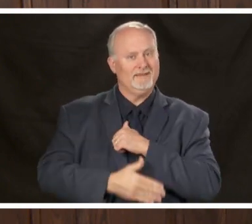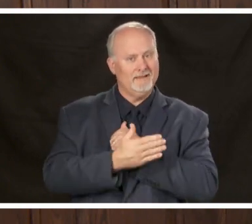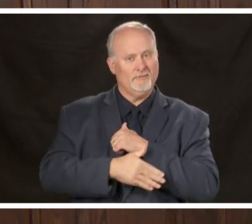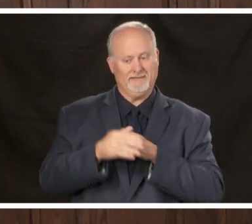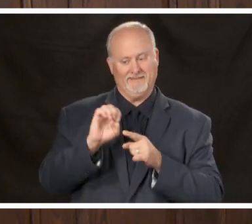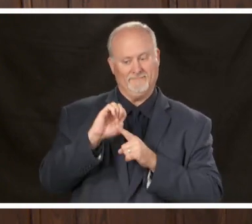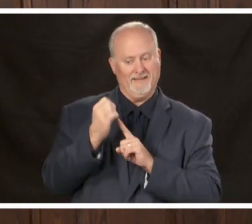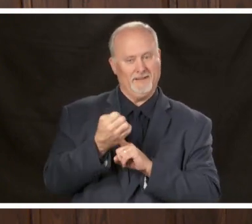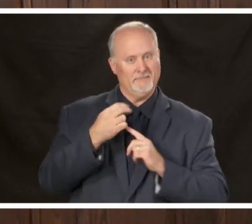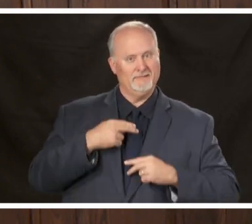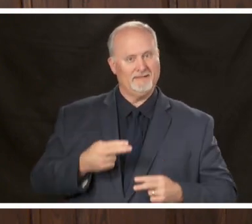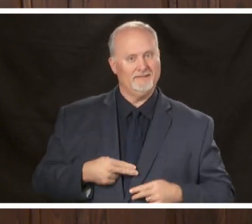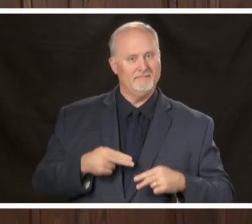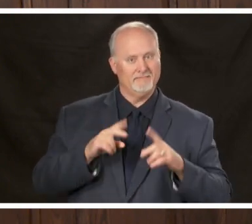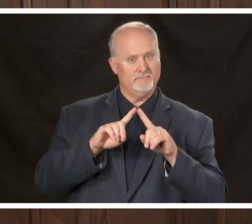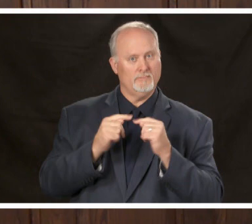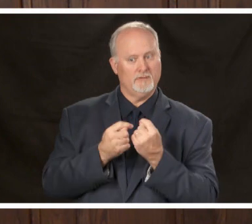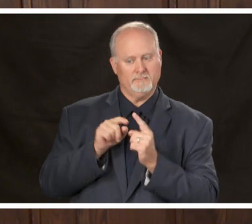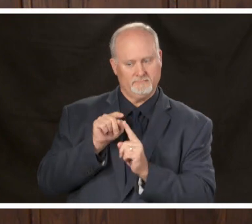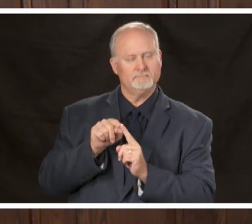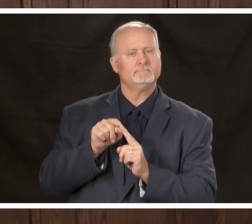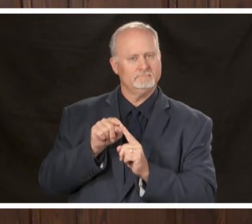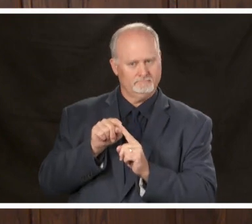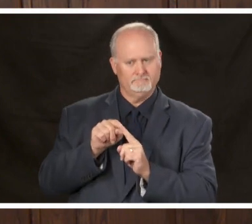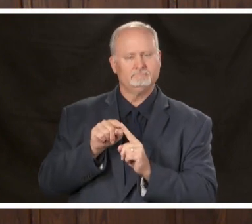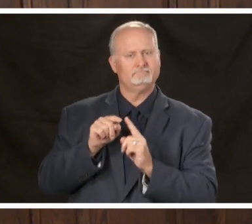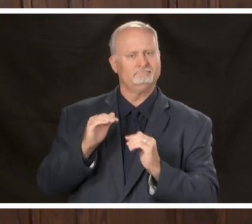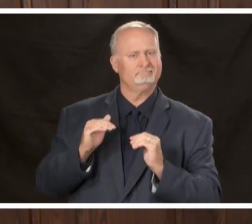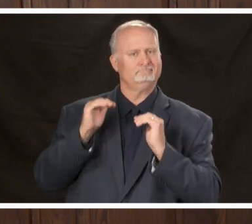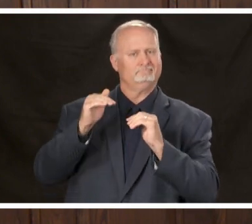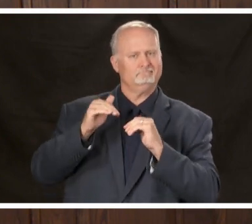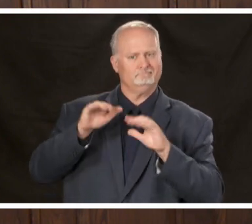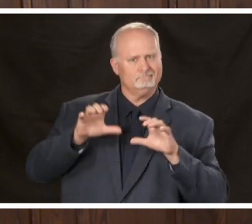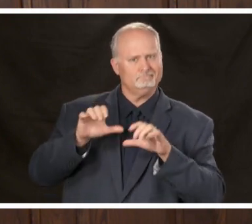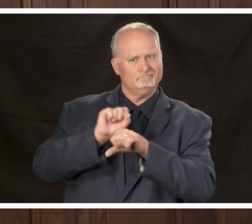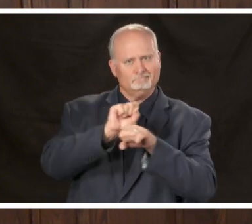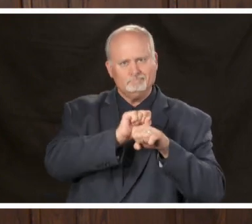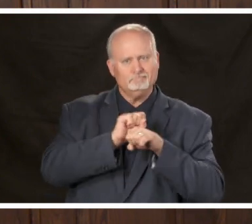division has stepped up its capacity to assure that businesses are following the